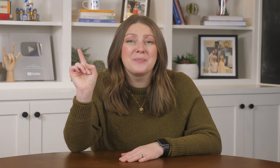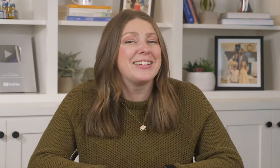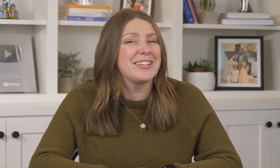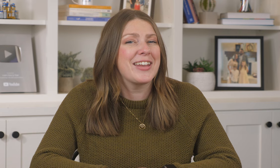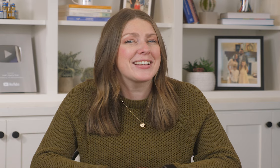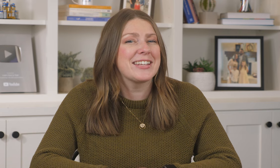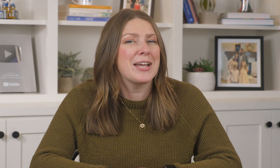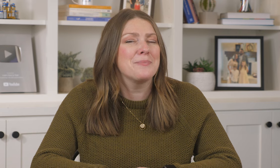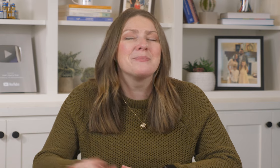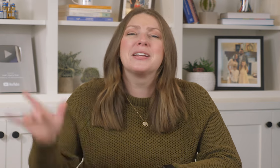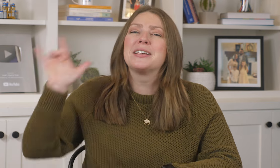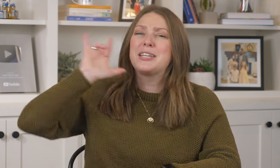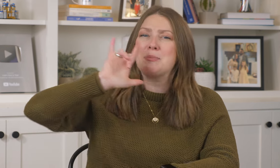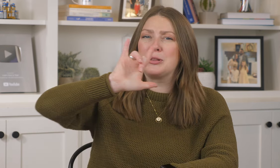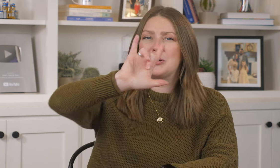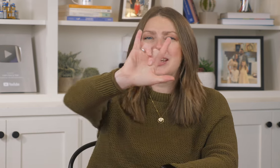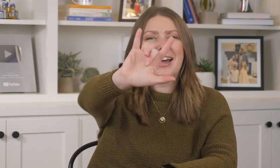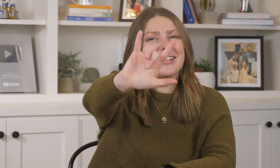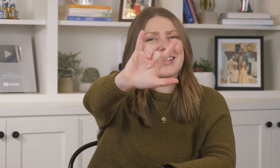Until next time, keep learning how to sign.